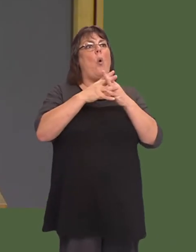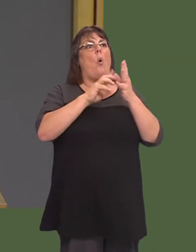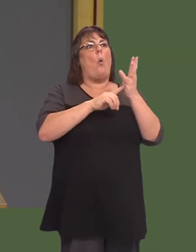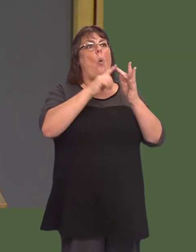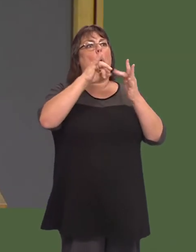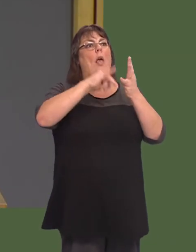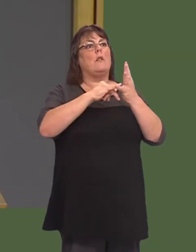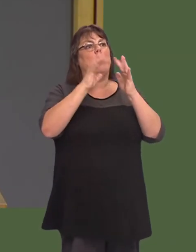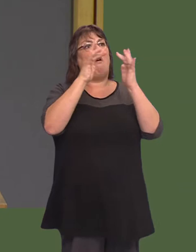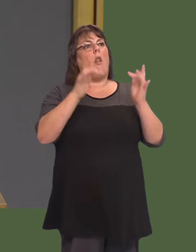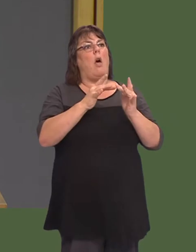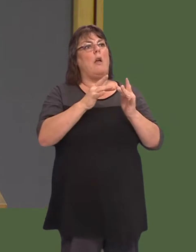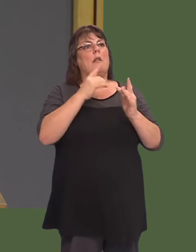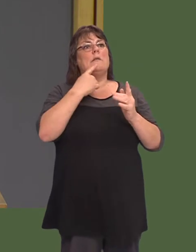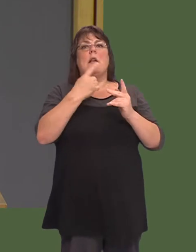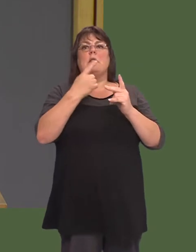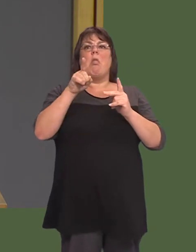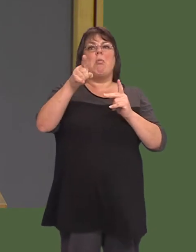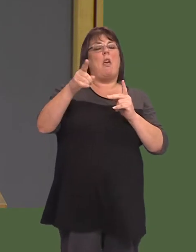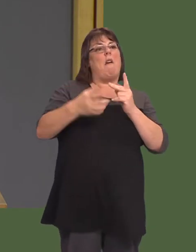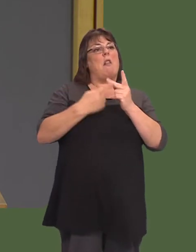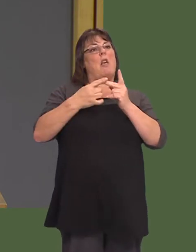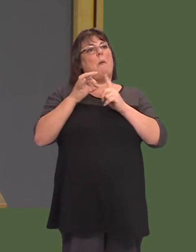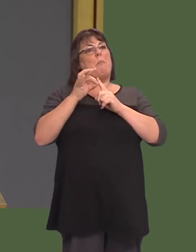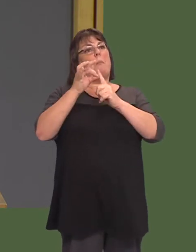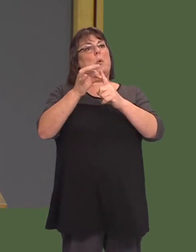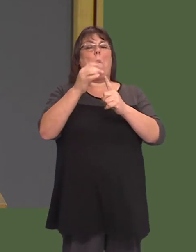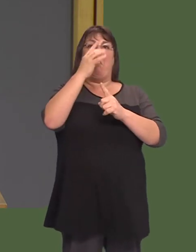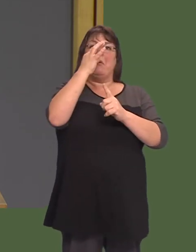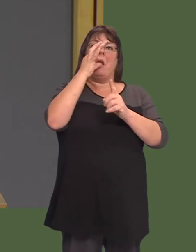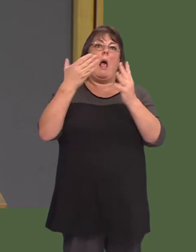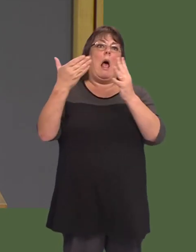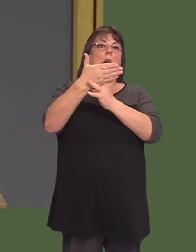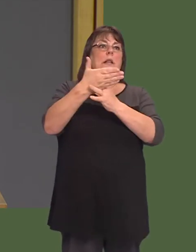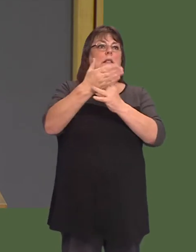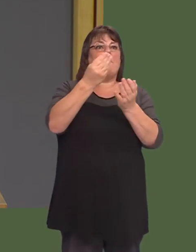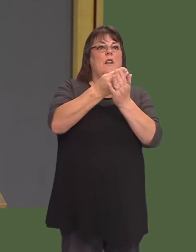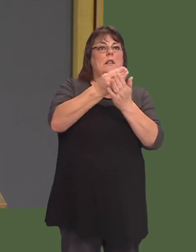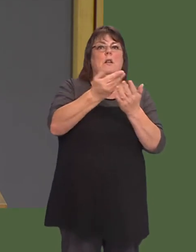the project have now come up with another proposal that perhaps they could access funding for under the city deal.